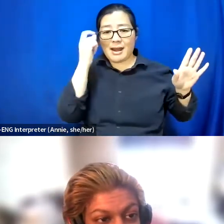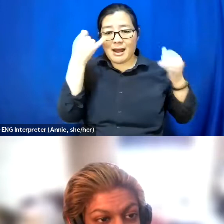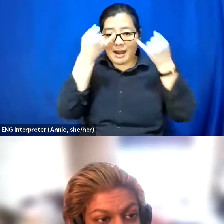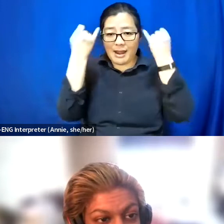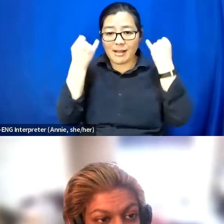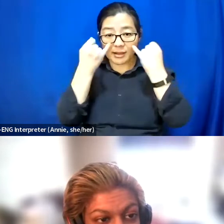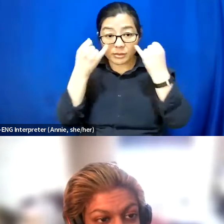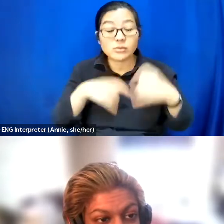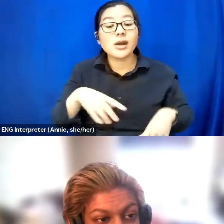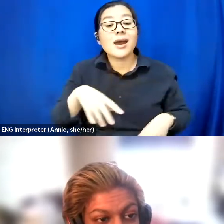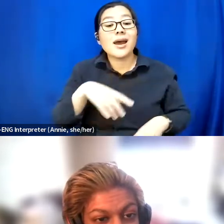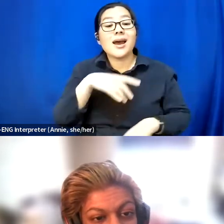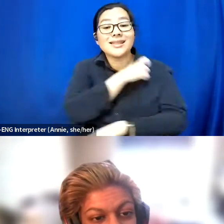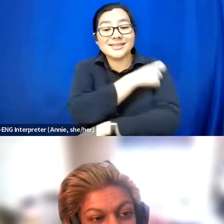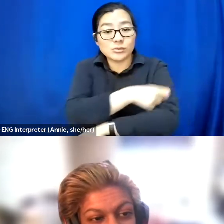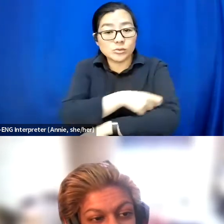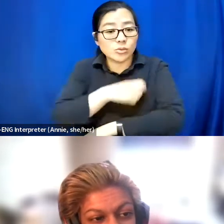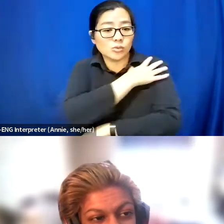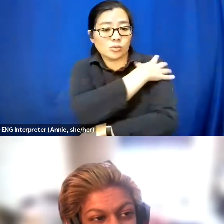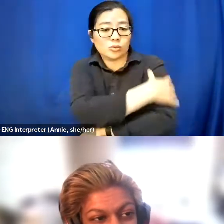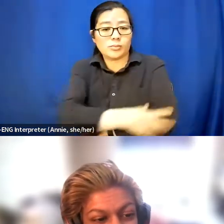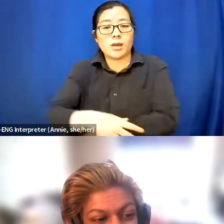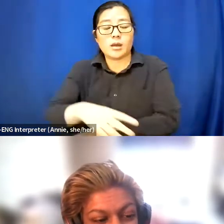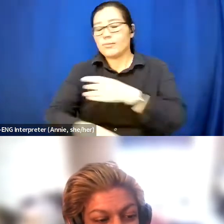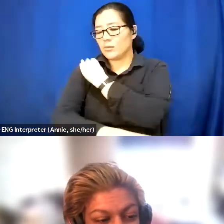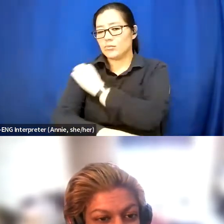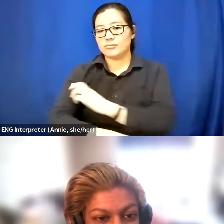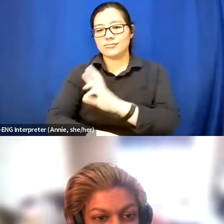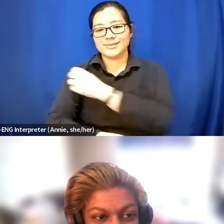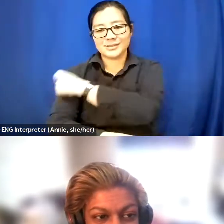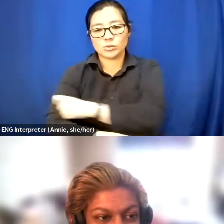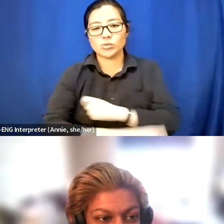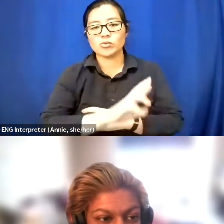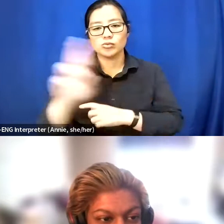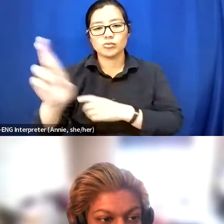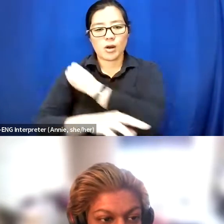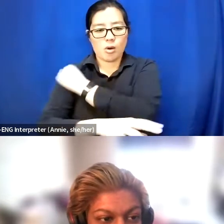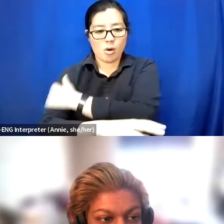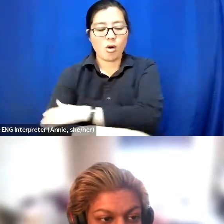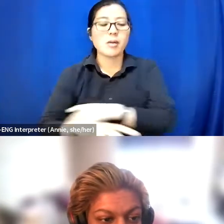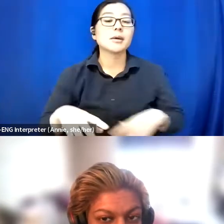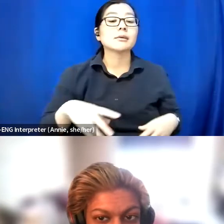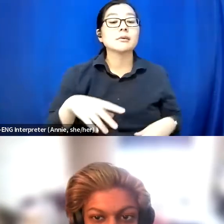And I've got tattoos all down my right arm of various different bugs and fruit [chuckle].